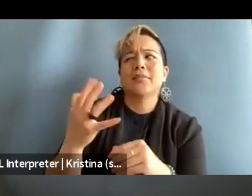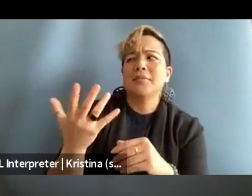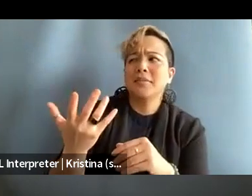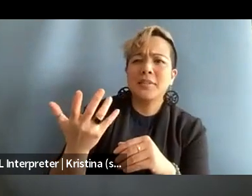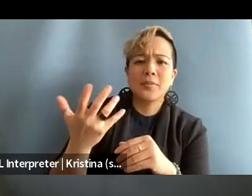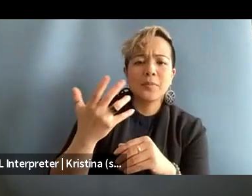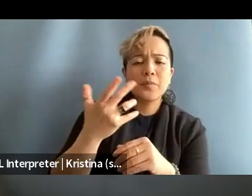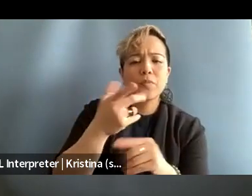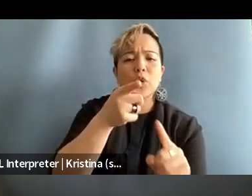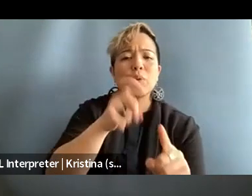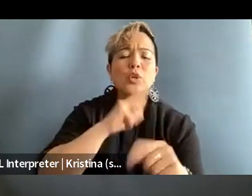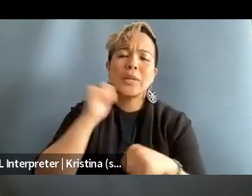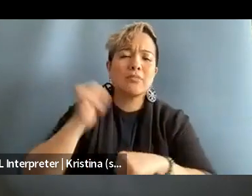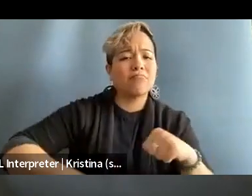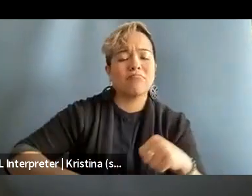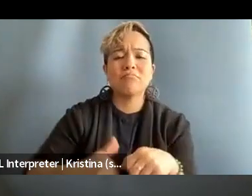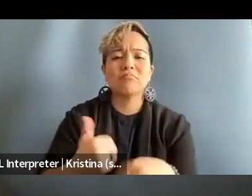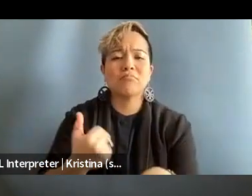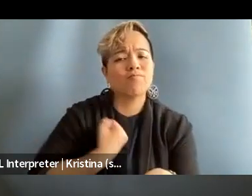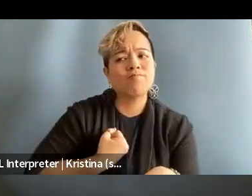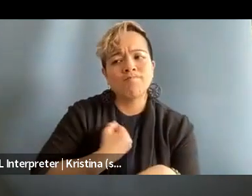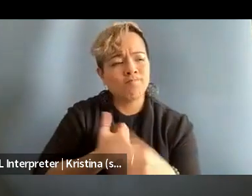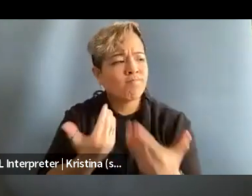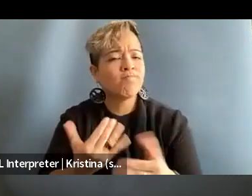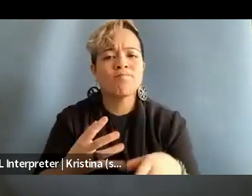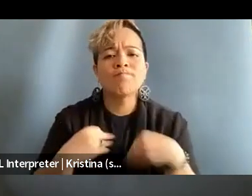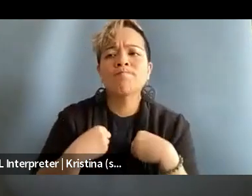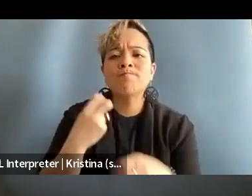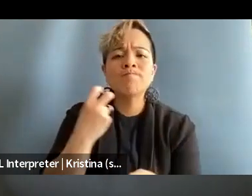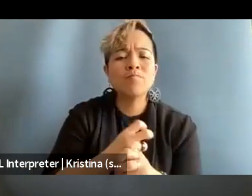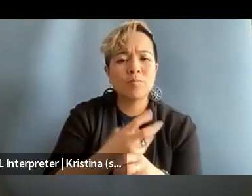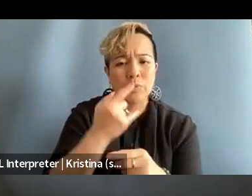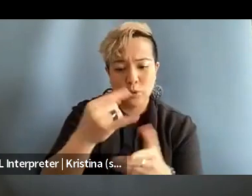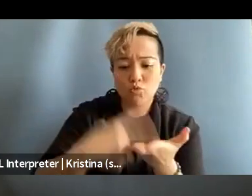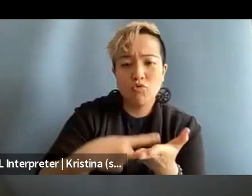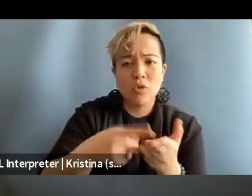you need to be stoic and you need to not talk about it because talking about it is drawing attention to yourself,